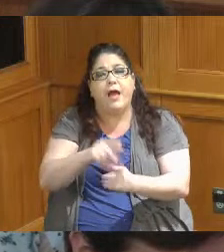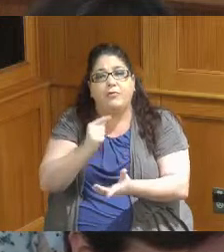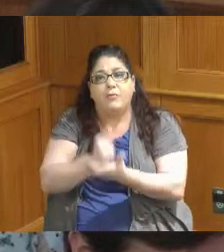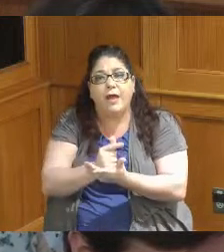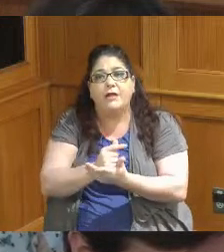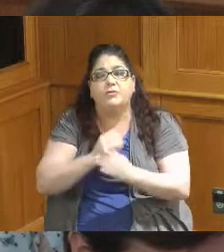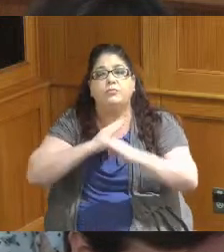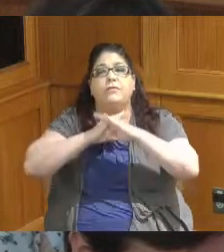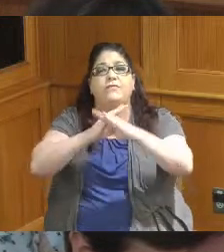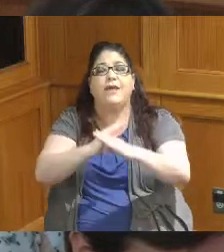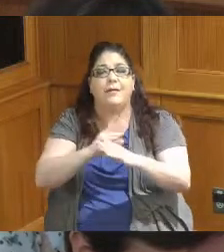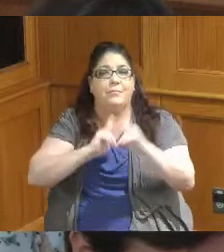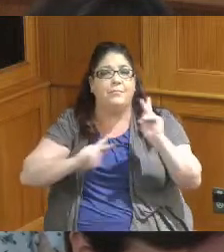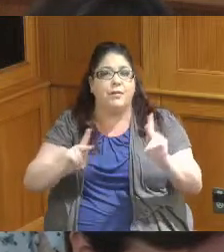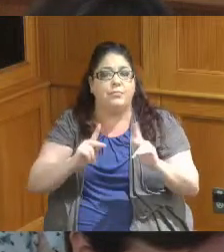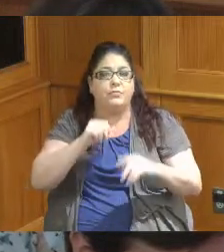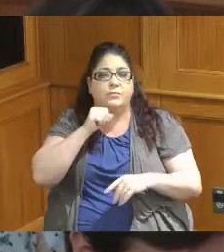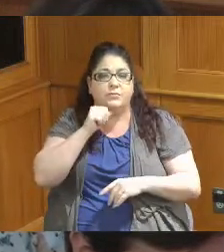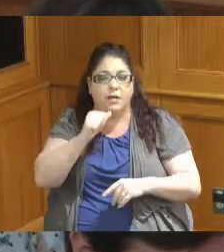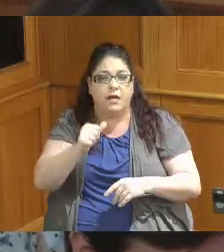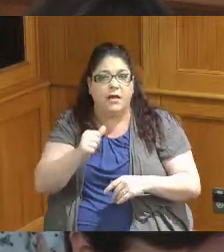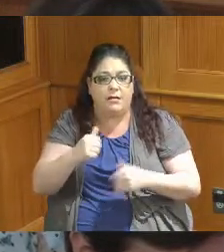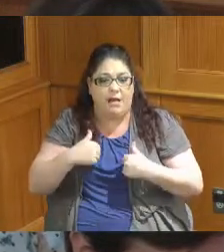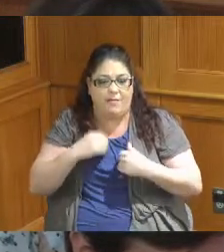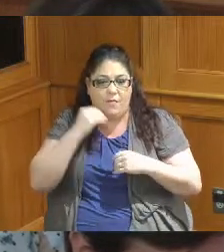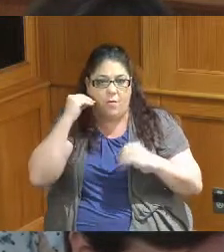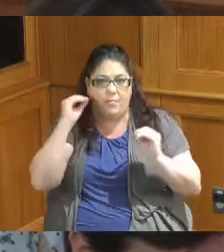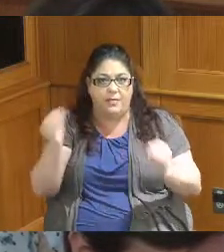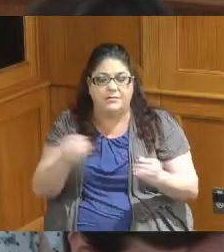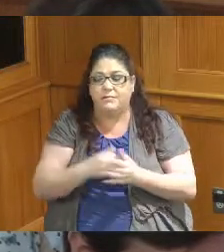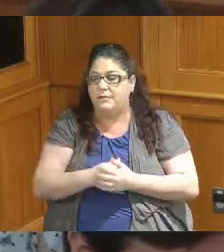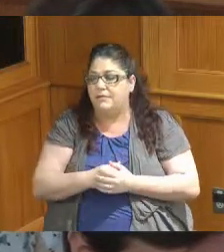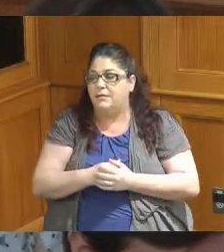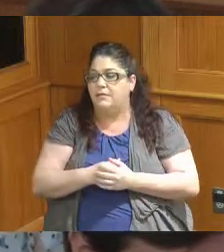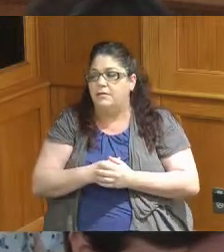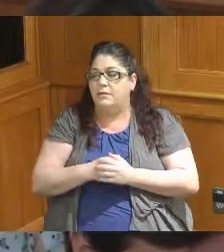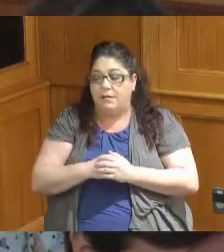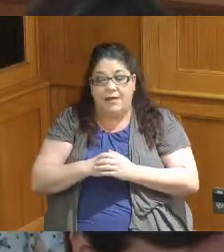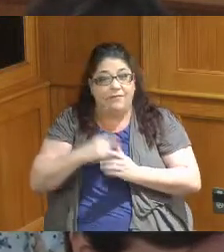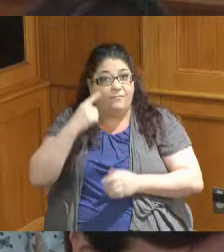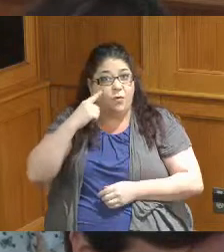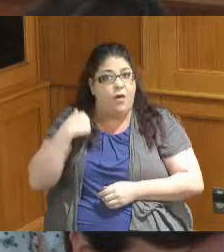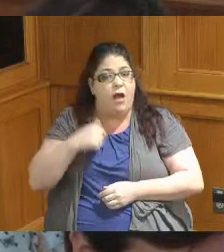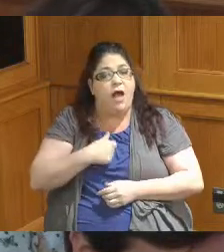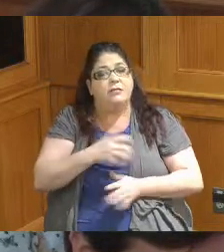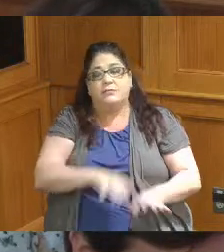prevent homelessness strategies and homelessness will Administer this Grant on our behalf and 95